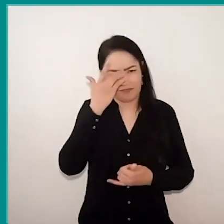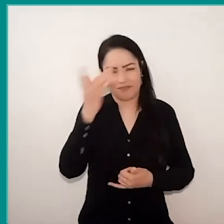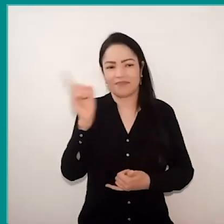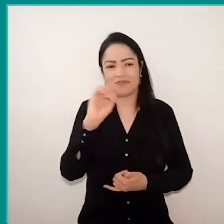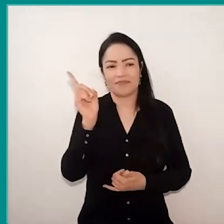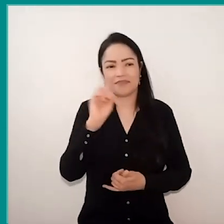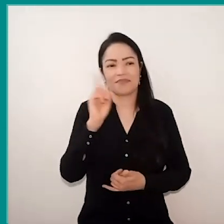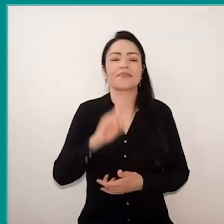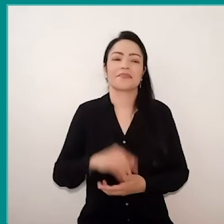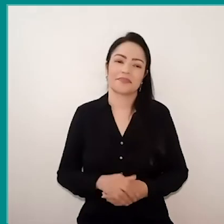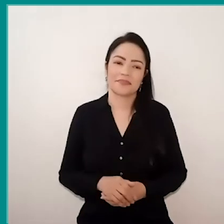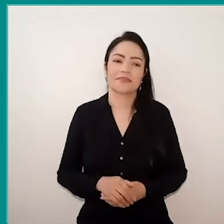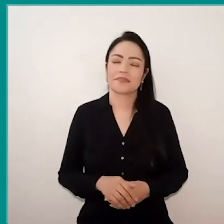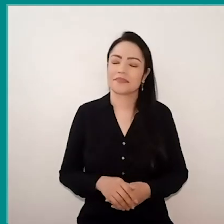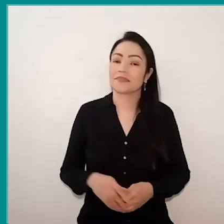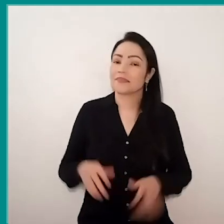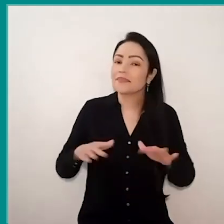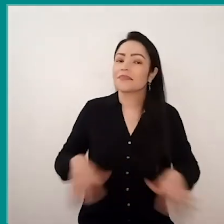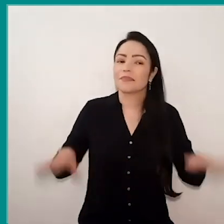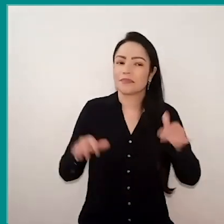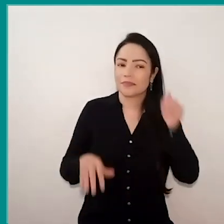especially to us women, be a mother, be a professional,